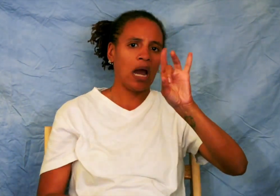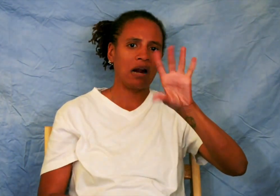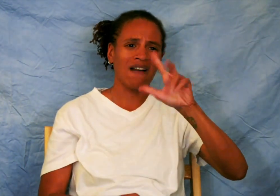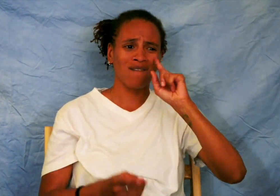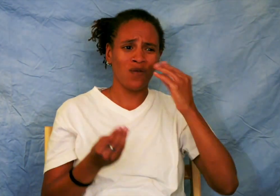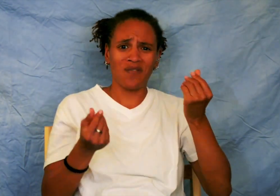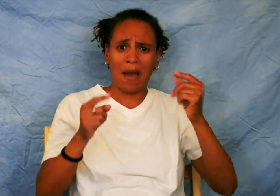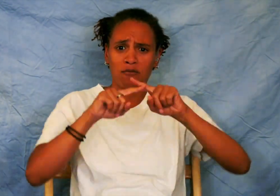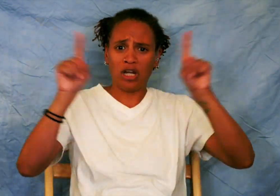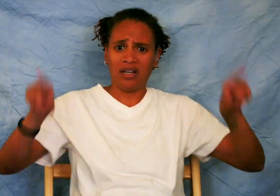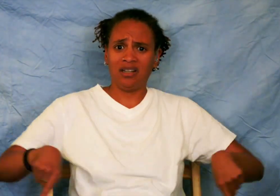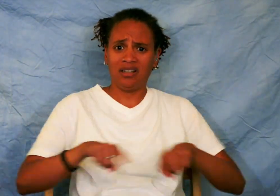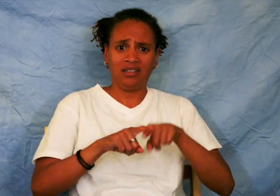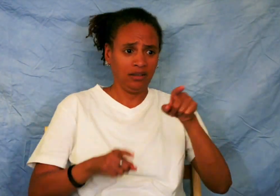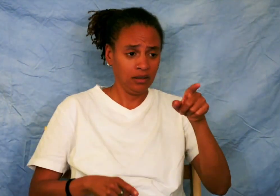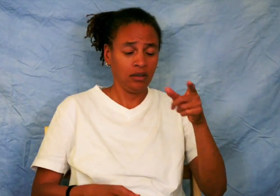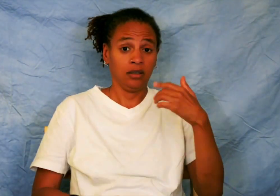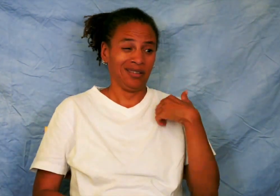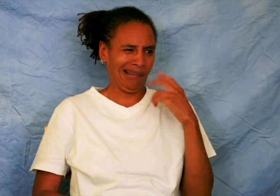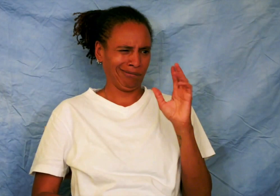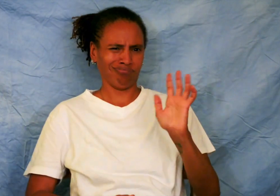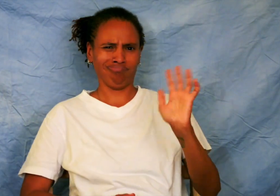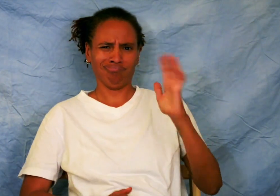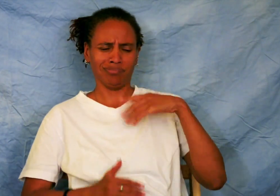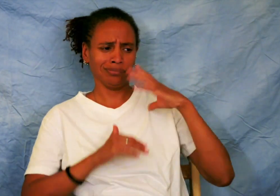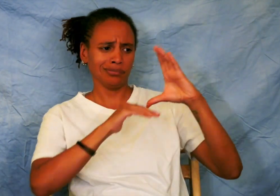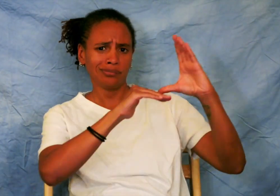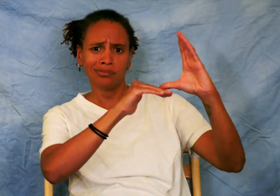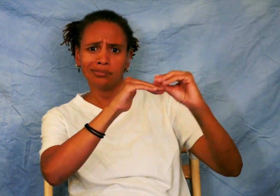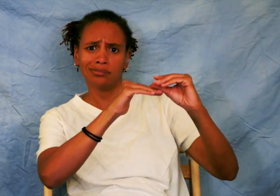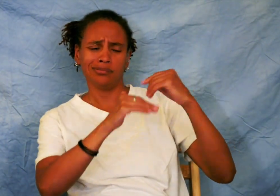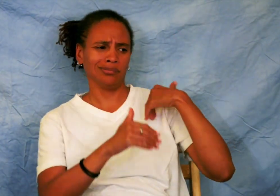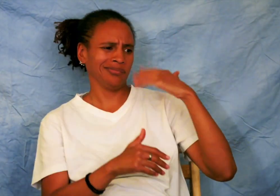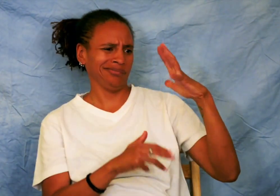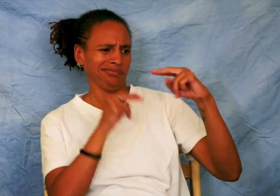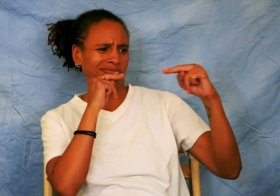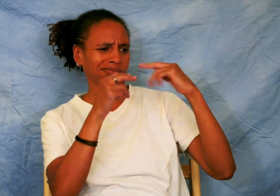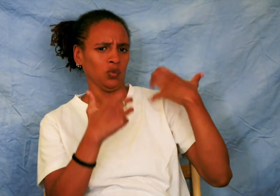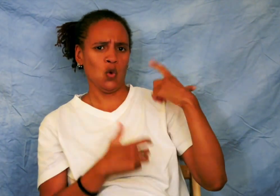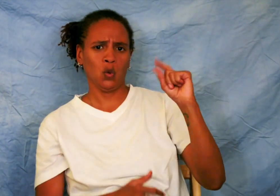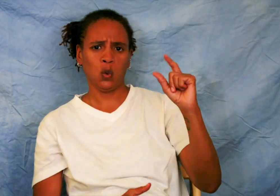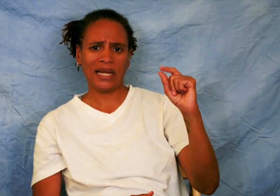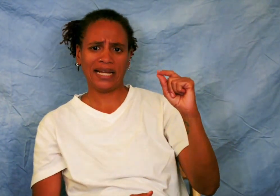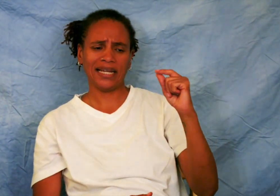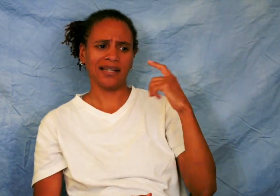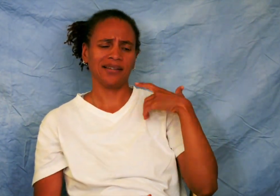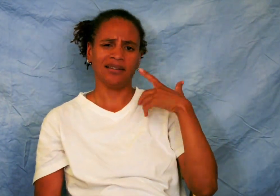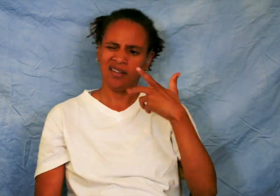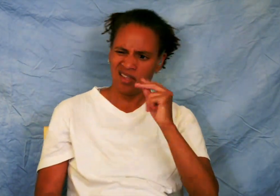185 cedis for a piece of fabric! I started my counter offer at 20!